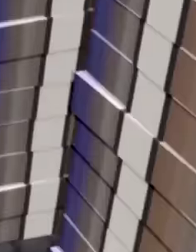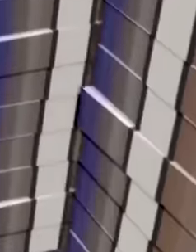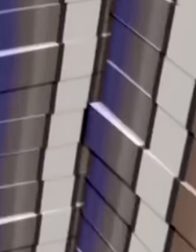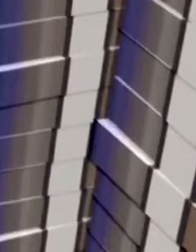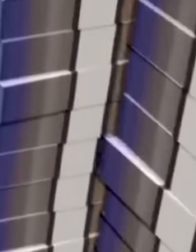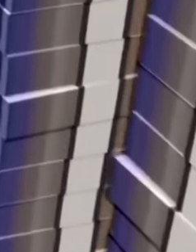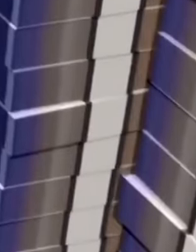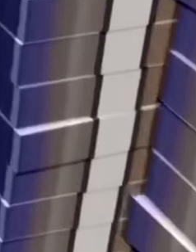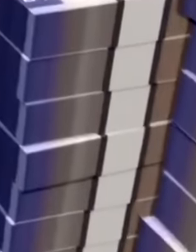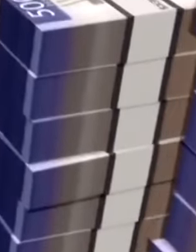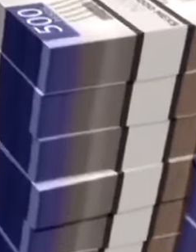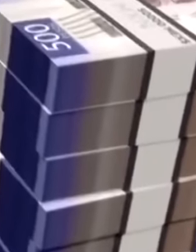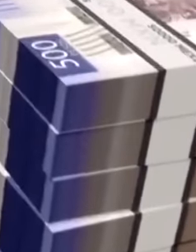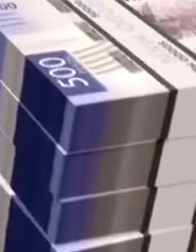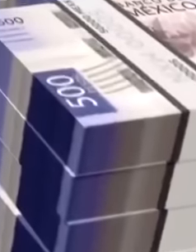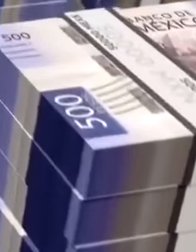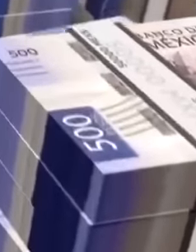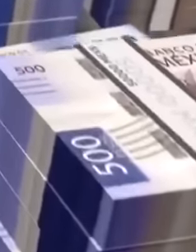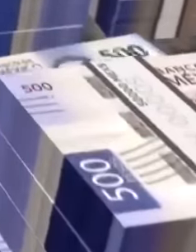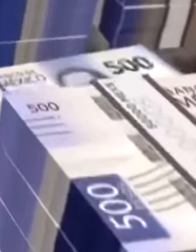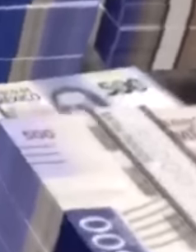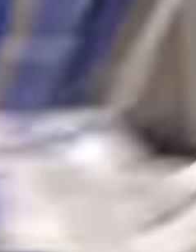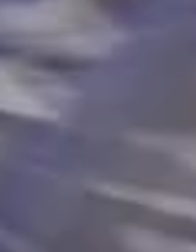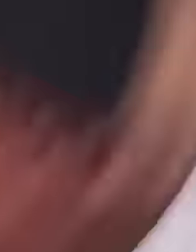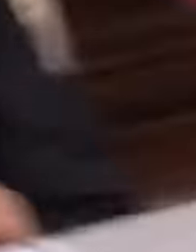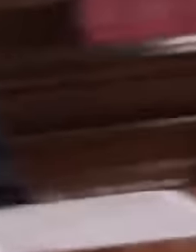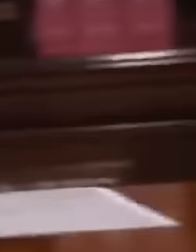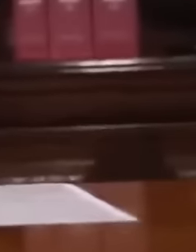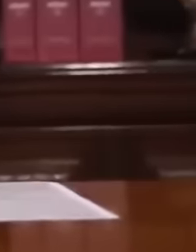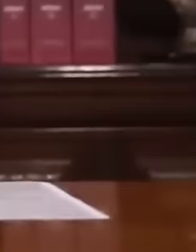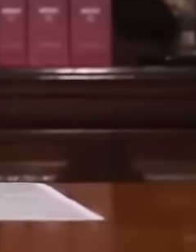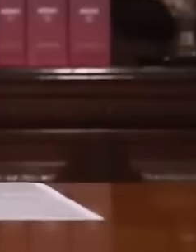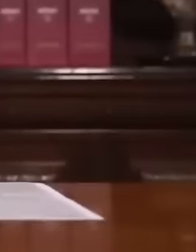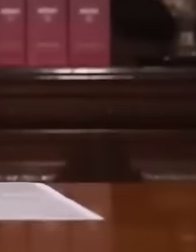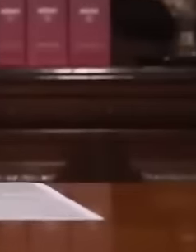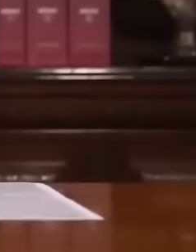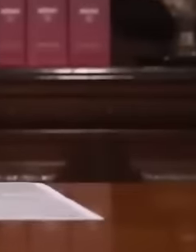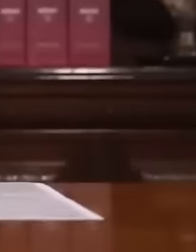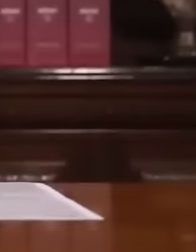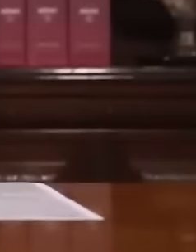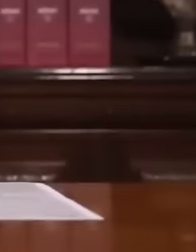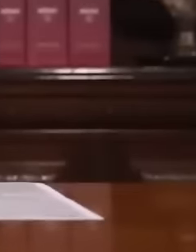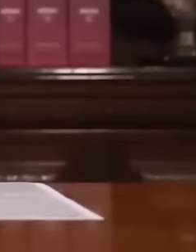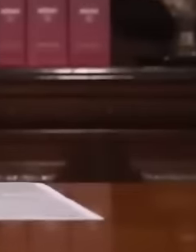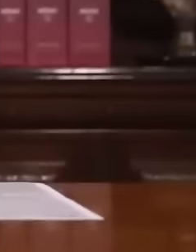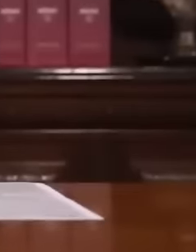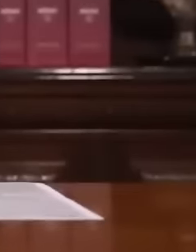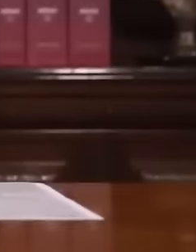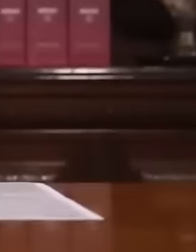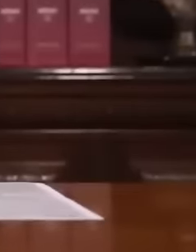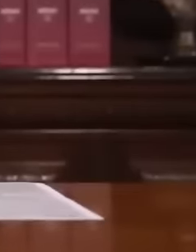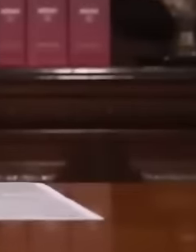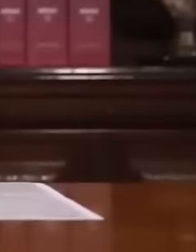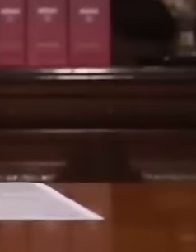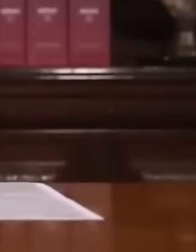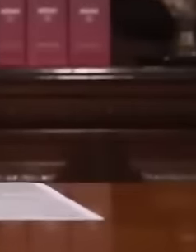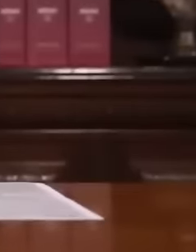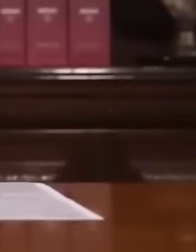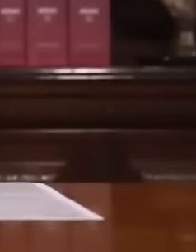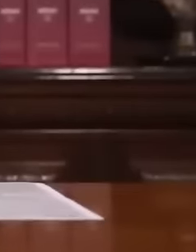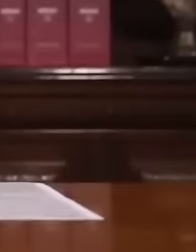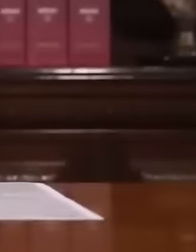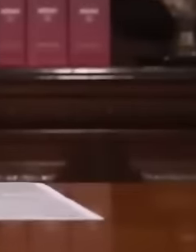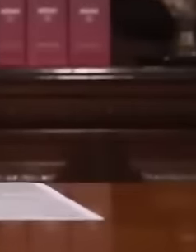Mexican people pay. Given this scenario, President López Obrador is seeking all of Acosta